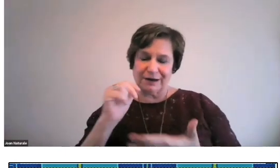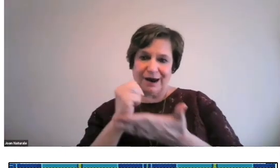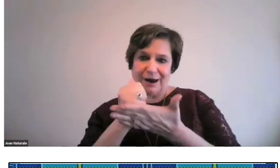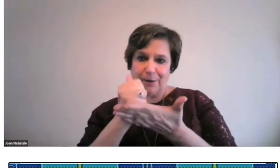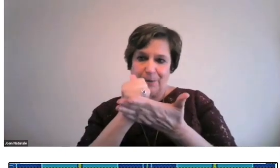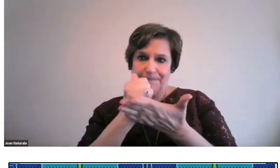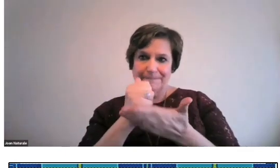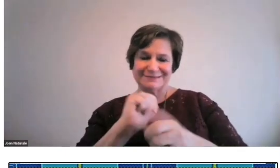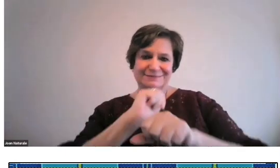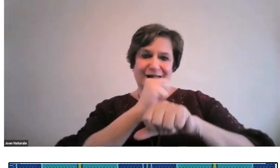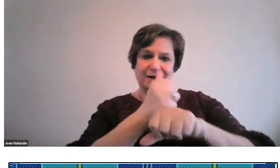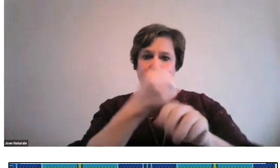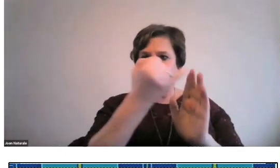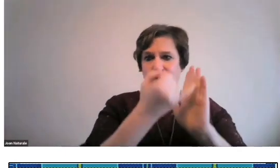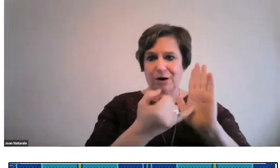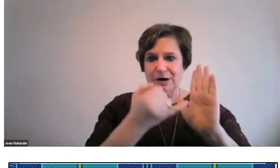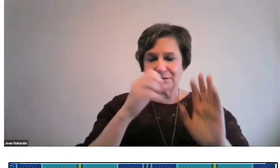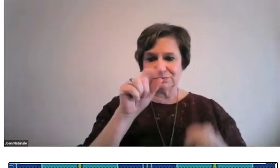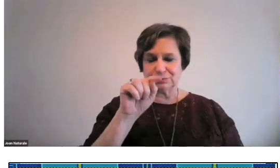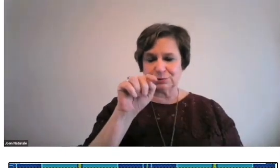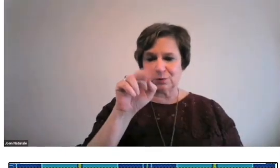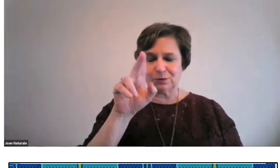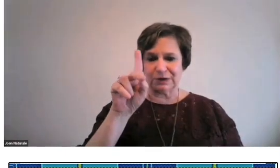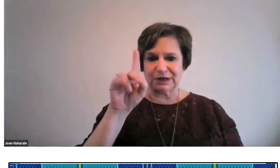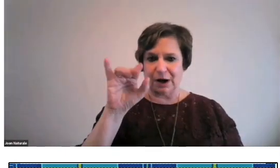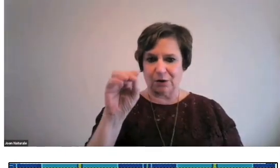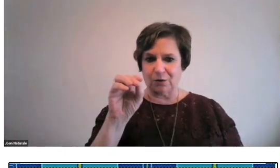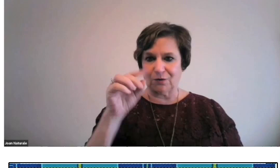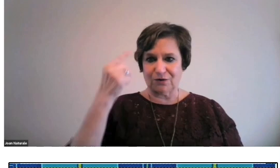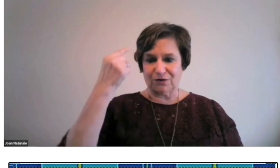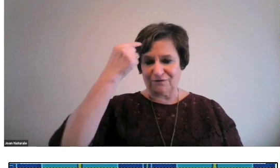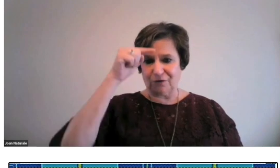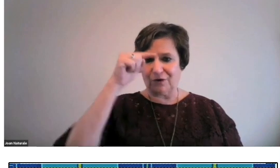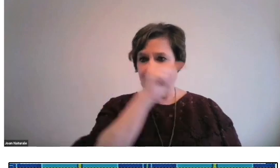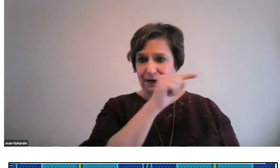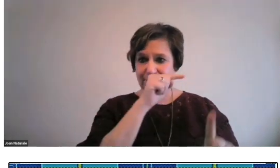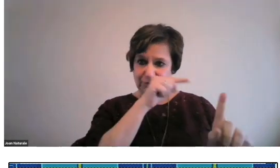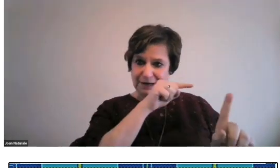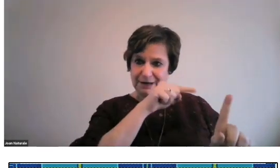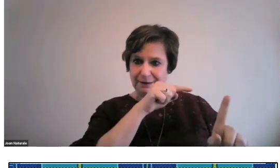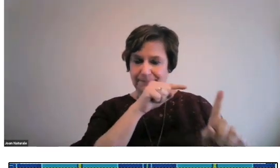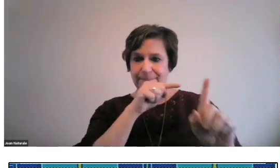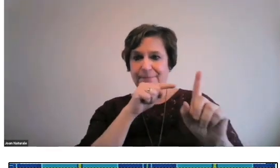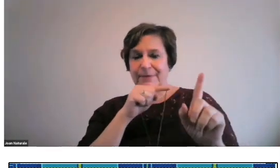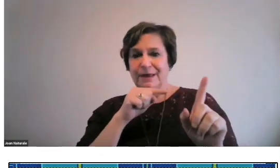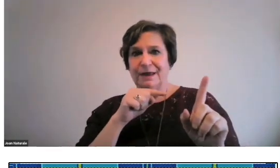Chaplin helped set up an art studio for Granville.